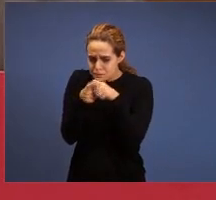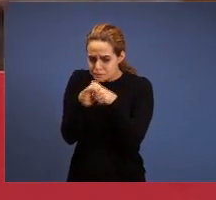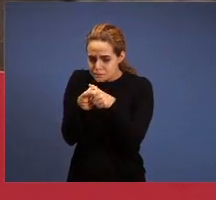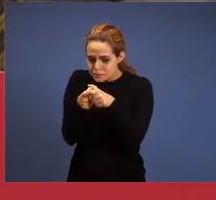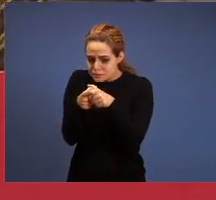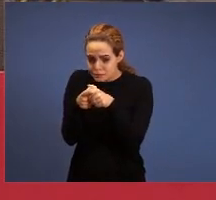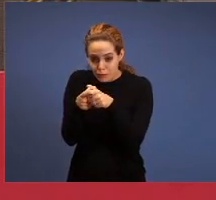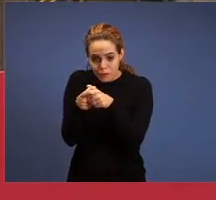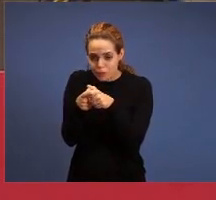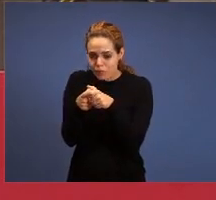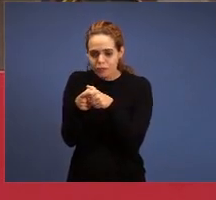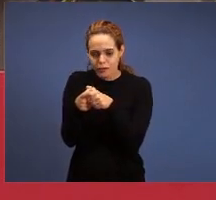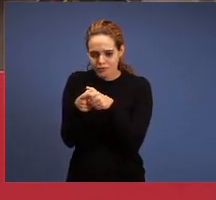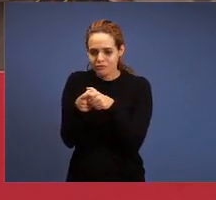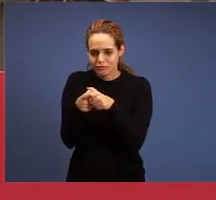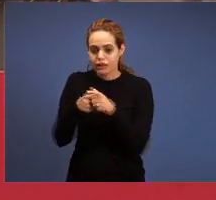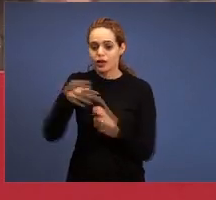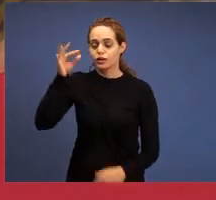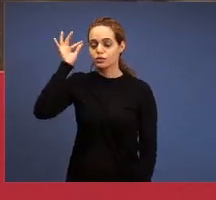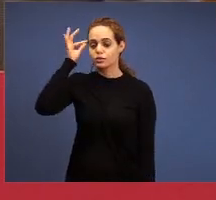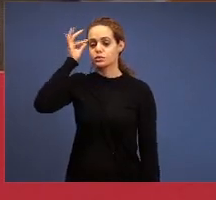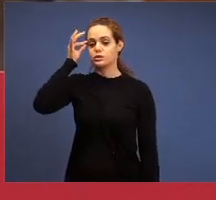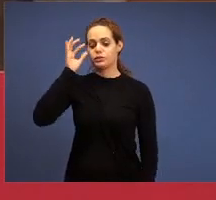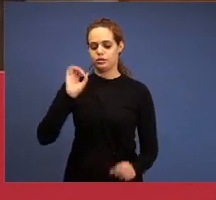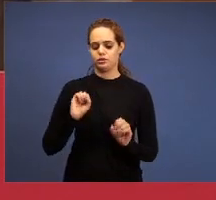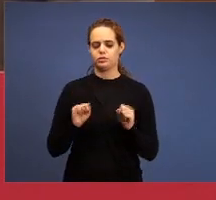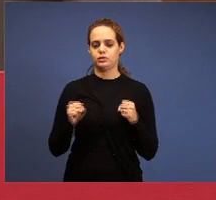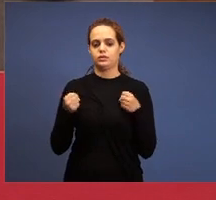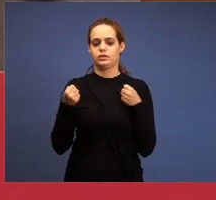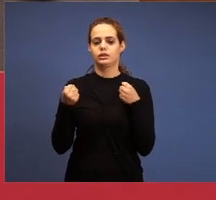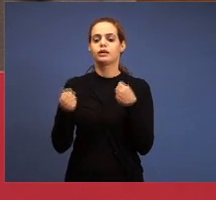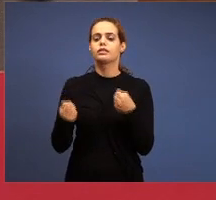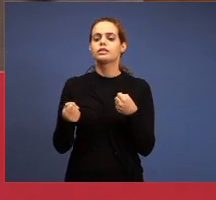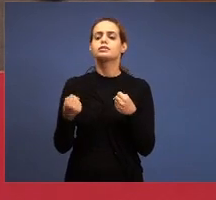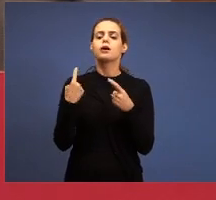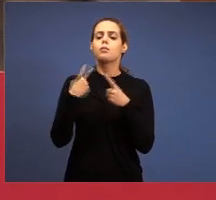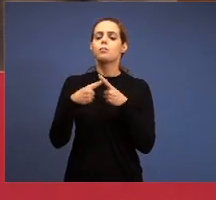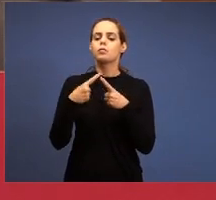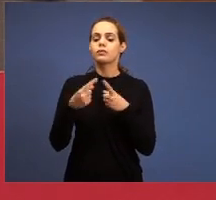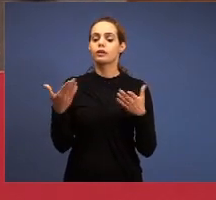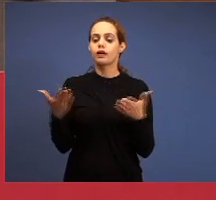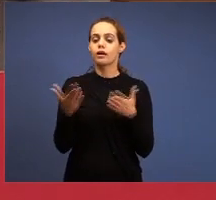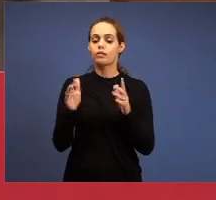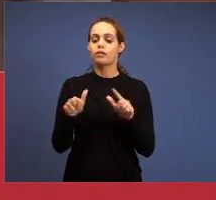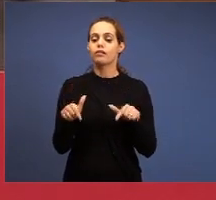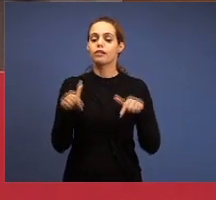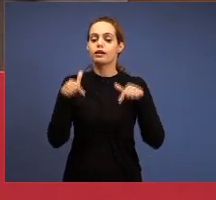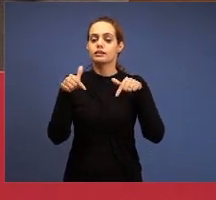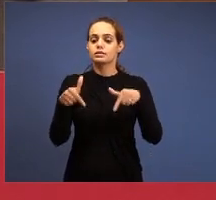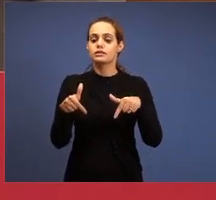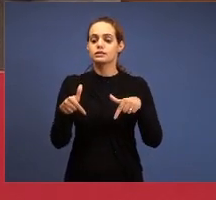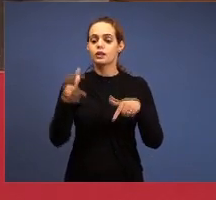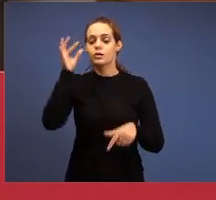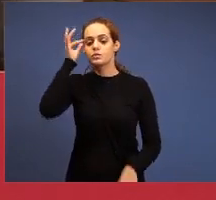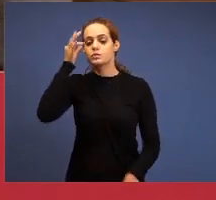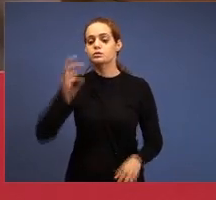the spirit of might, see brethren, why does the spirit of might enter here? Because the church was already so weak that only an